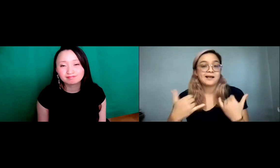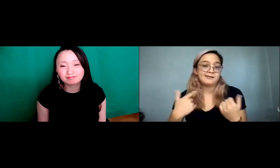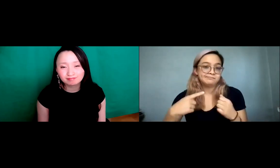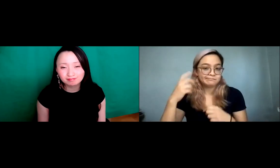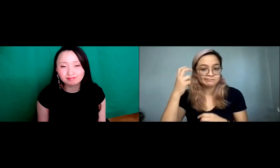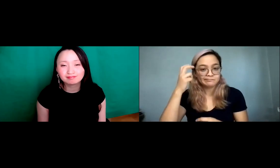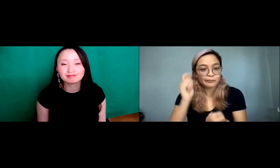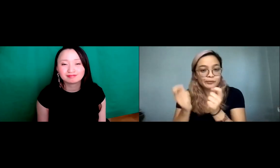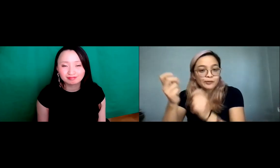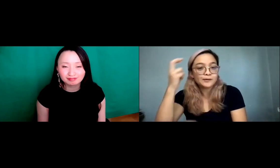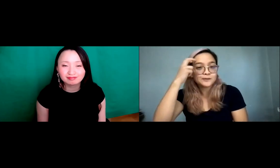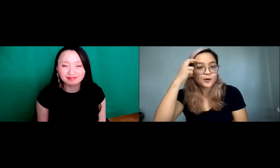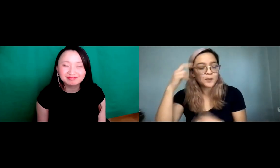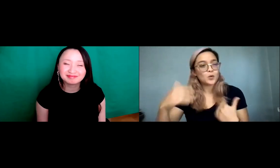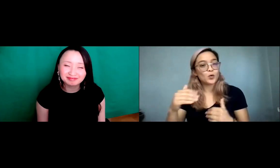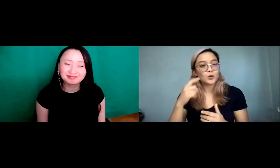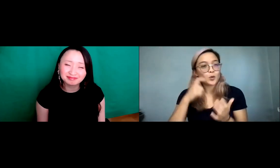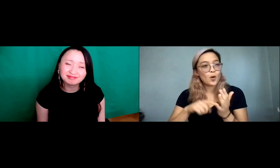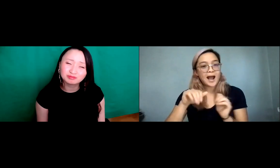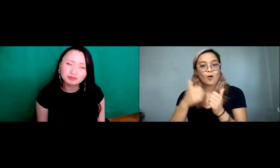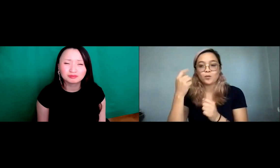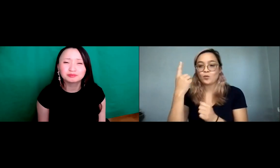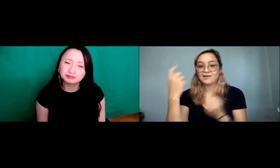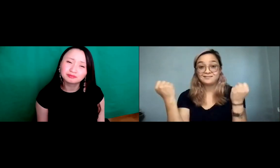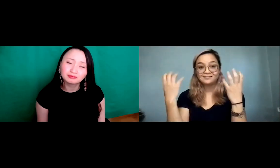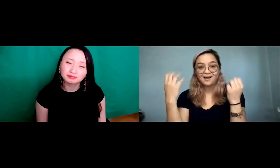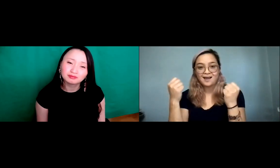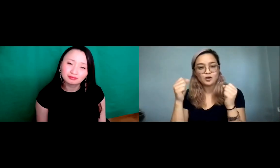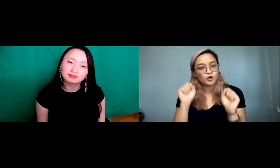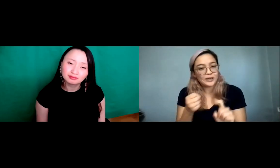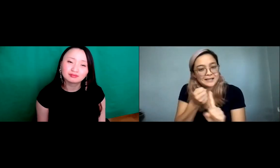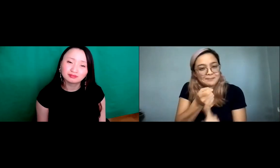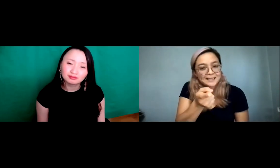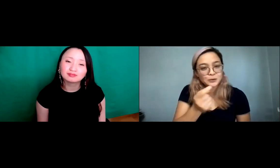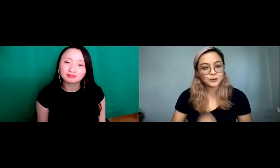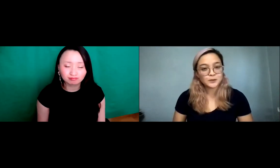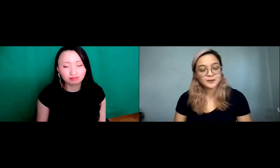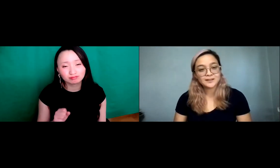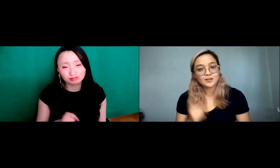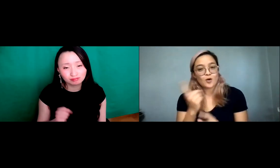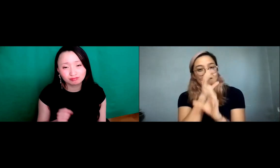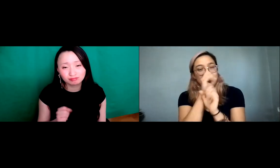Oh, and so I got rid of that and I changed it to my current site name.